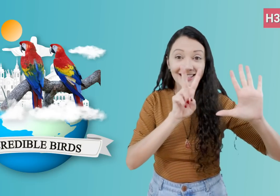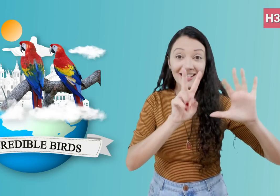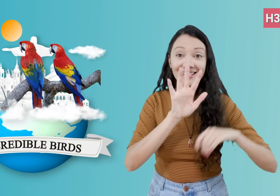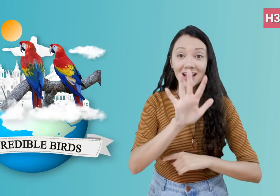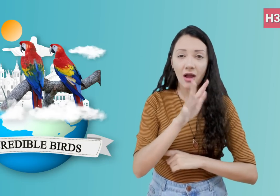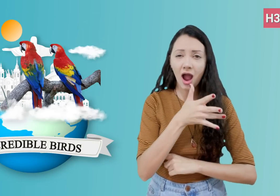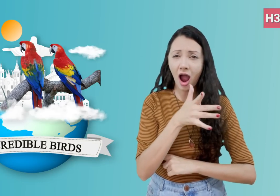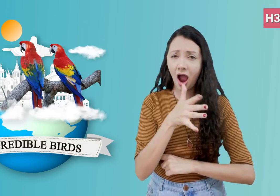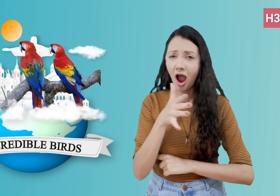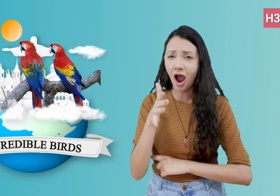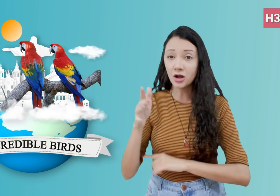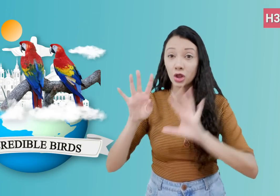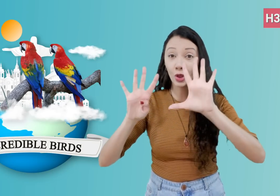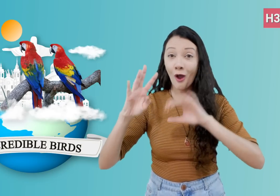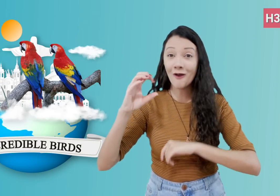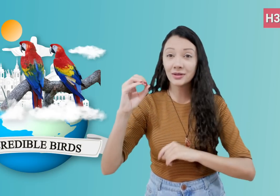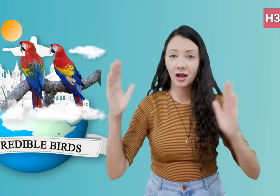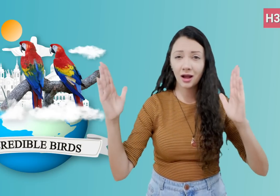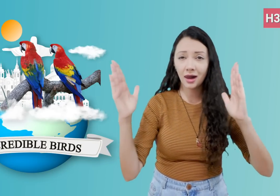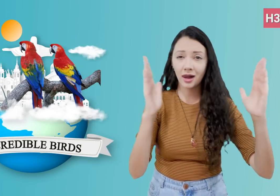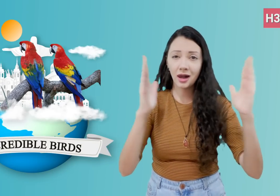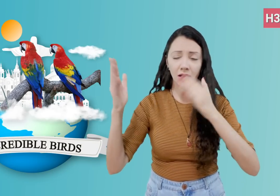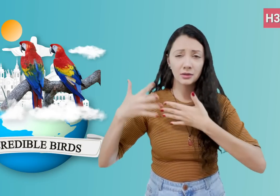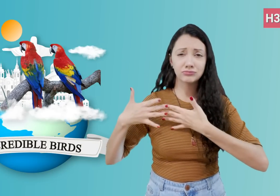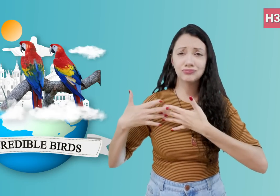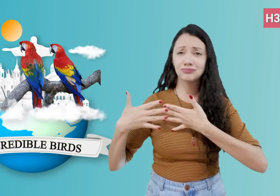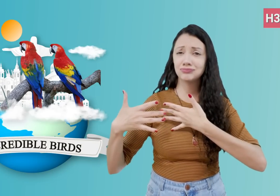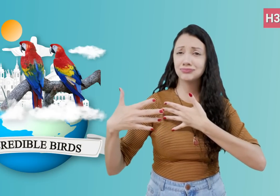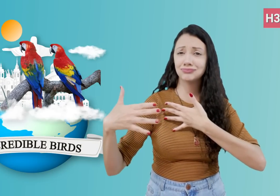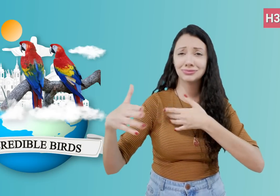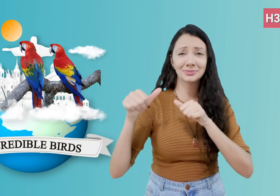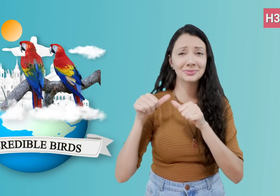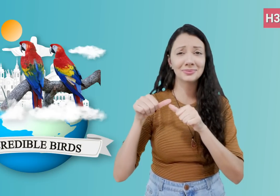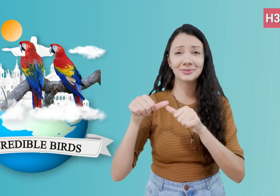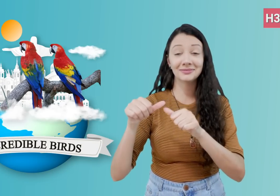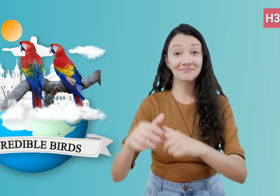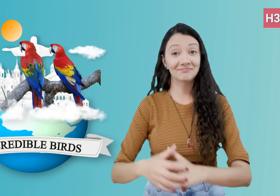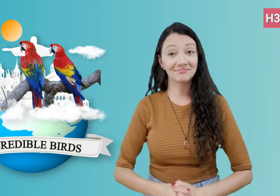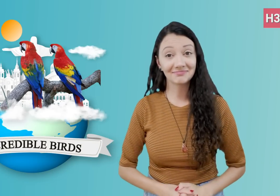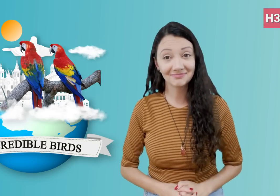and can live up to 75 or 90 years!